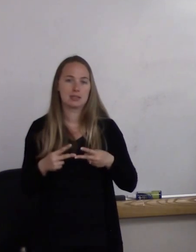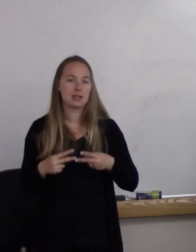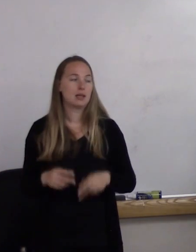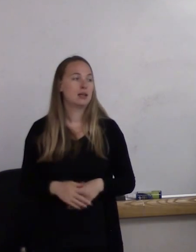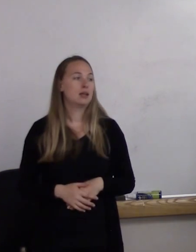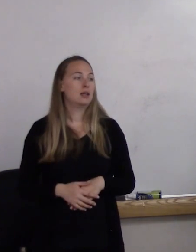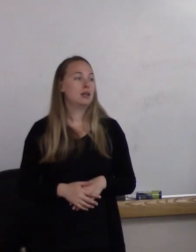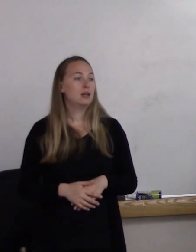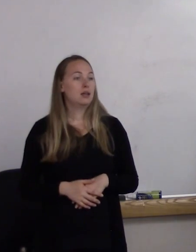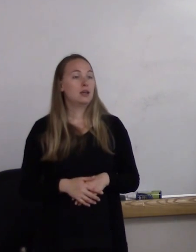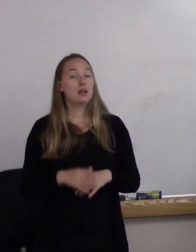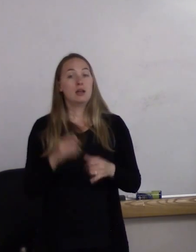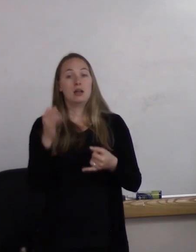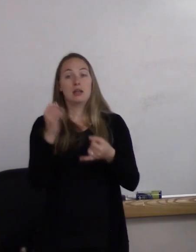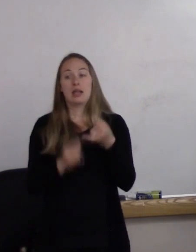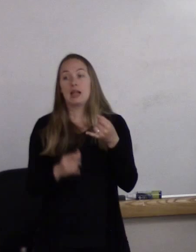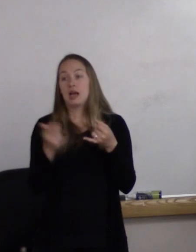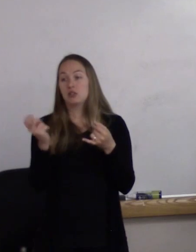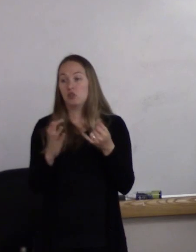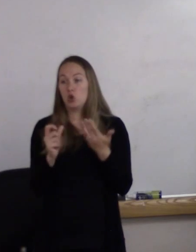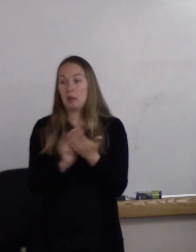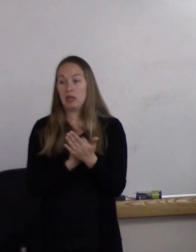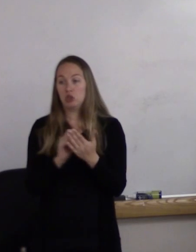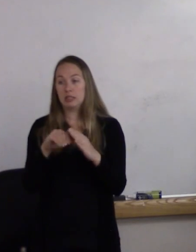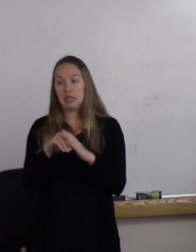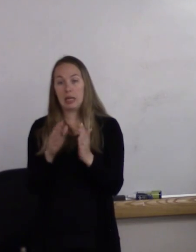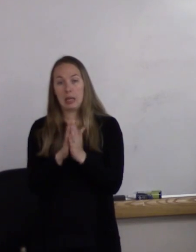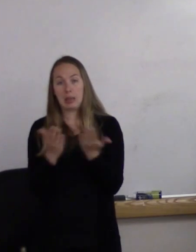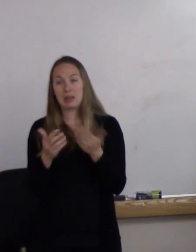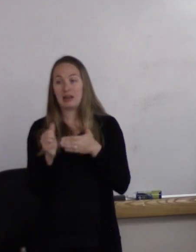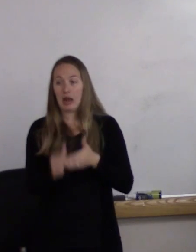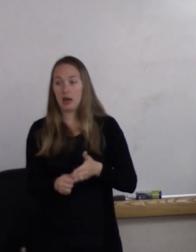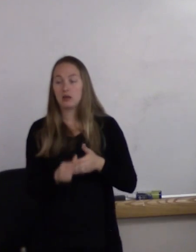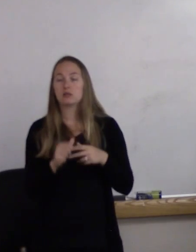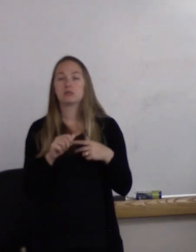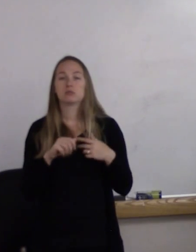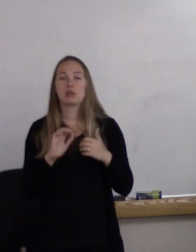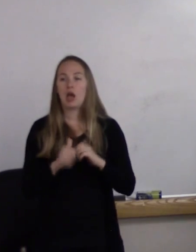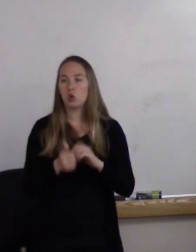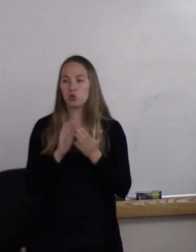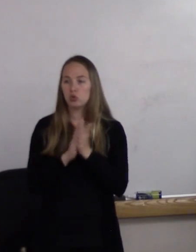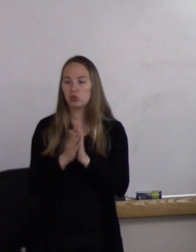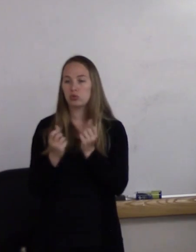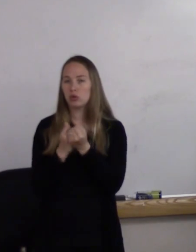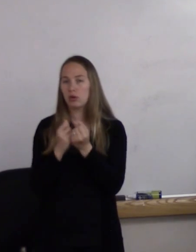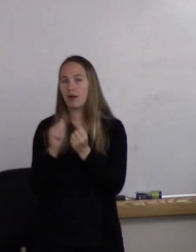And then the last couple pages in the guide are how to be an ally to LGBT people.